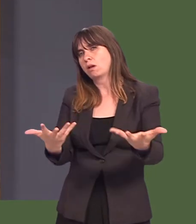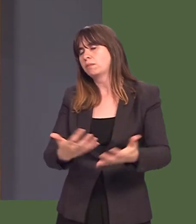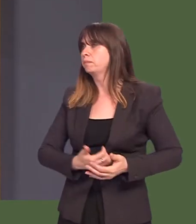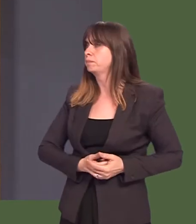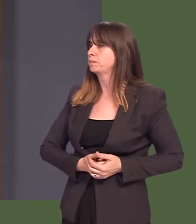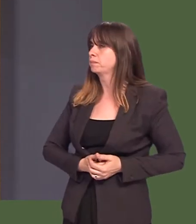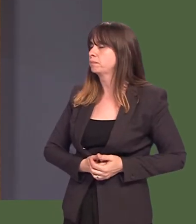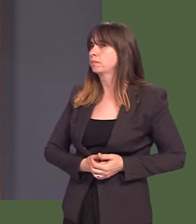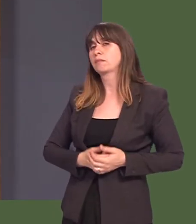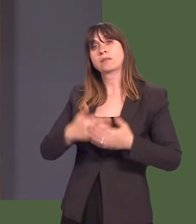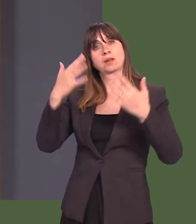OAQ(5)0579(FM) Carwyn Jones: ëTogether for Mental Healthí,